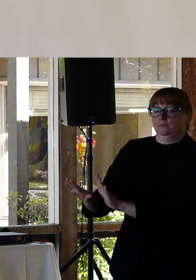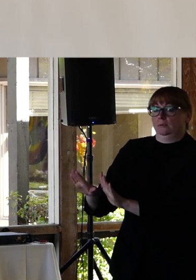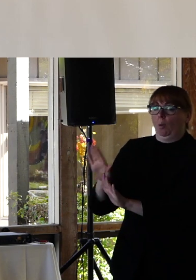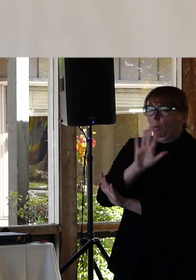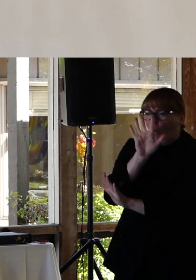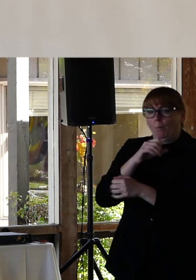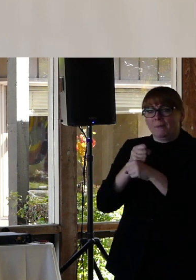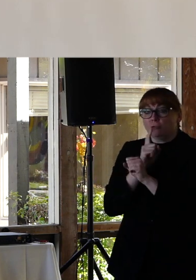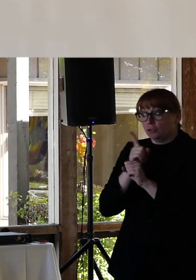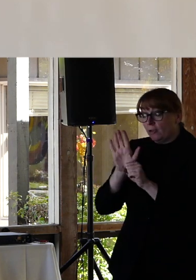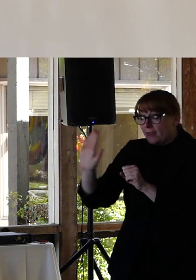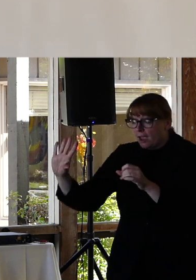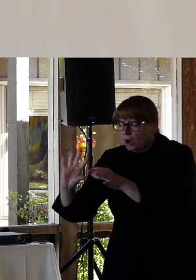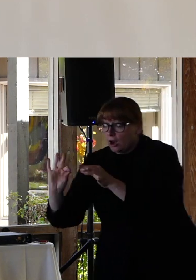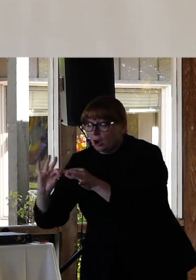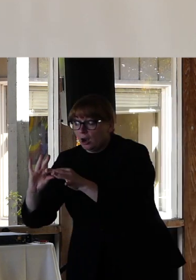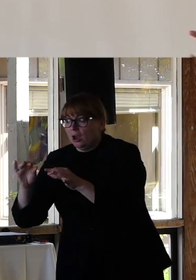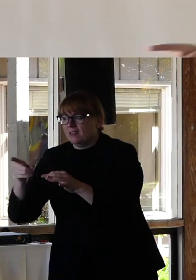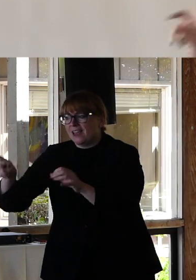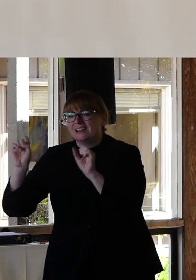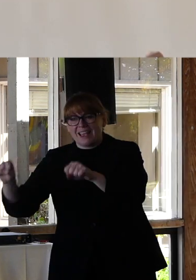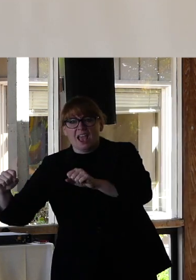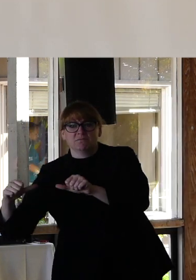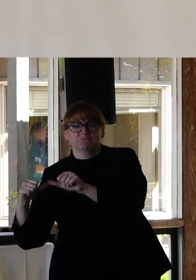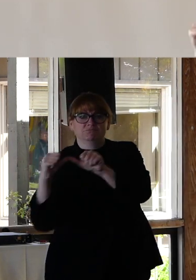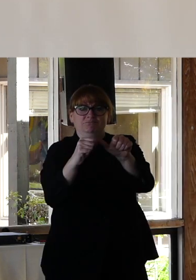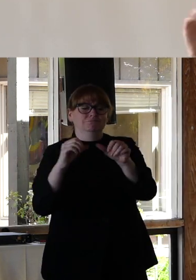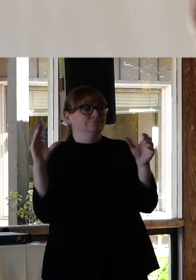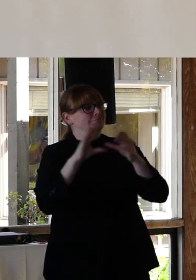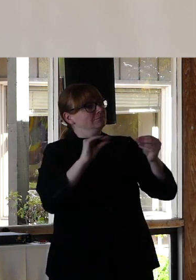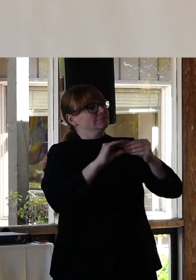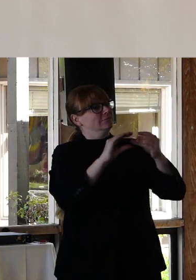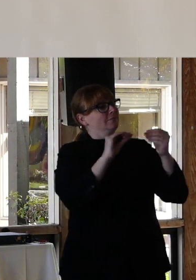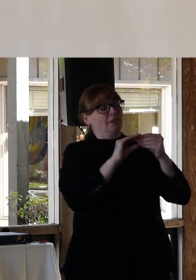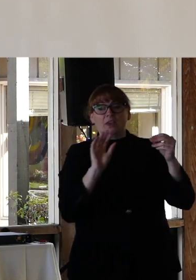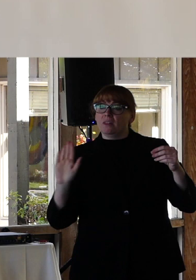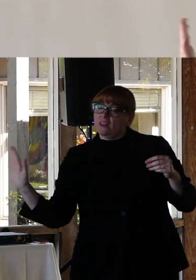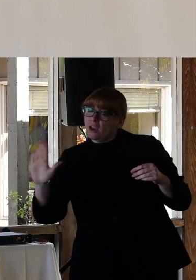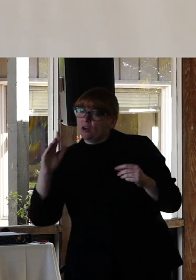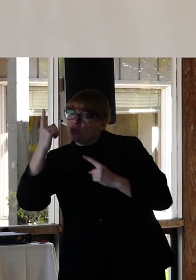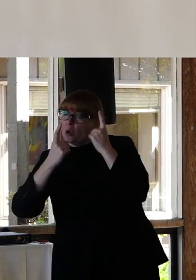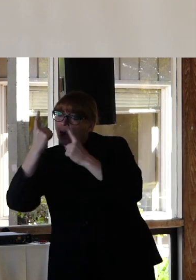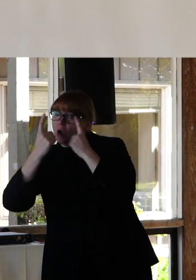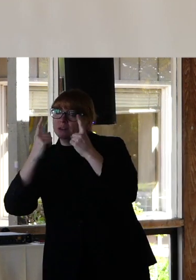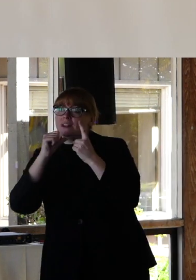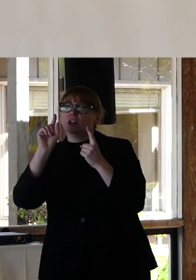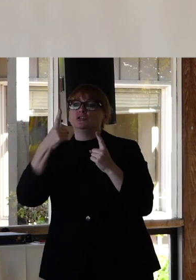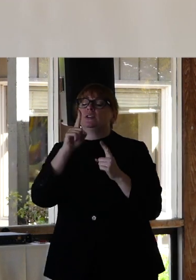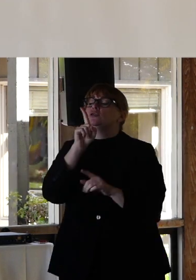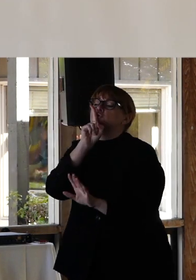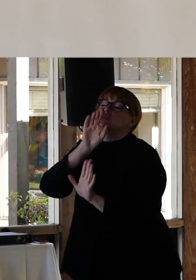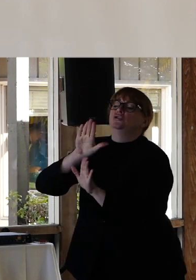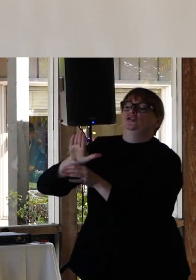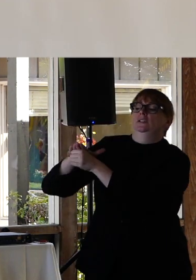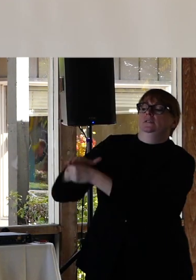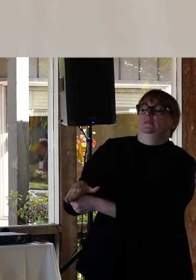a space at the table and make sure that their thoughts are heard. Finally